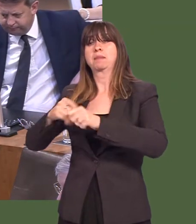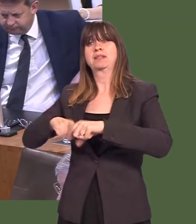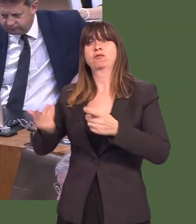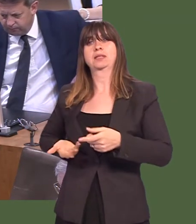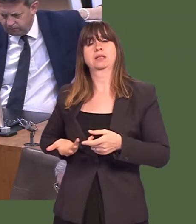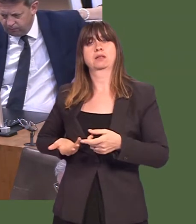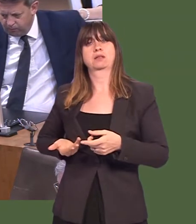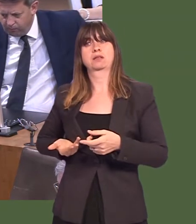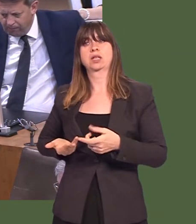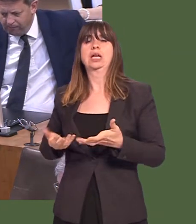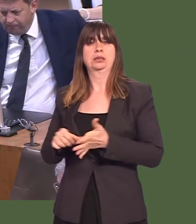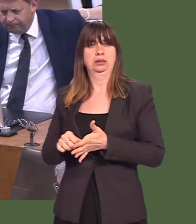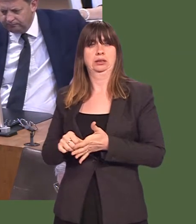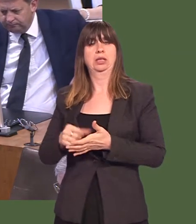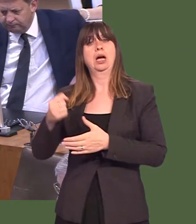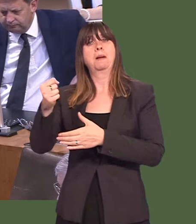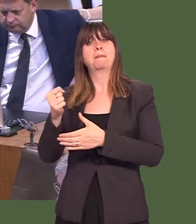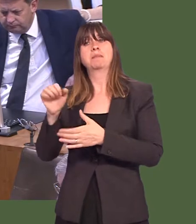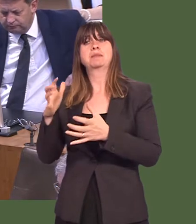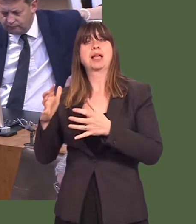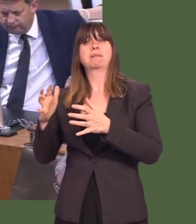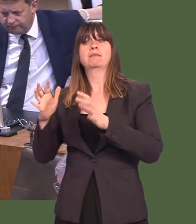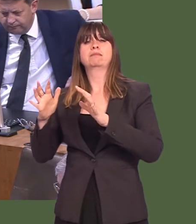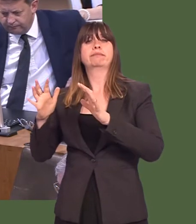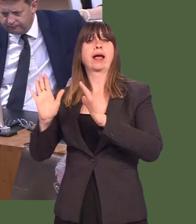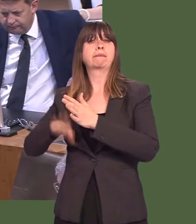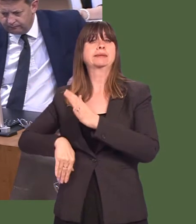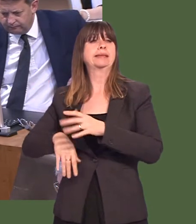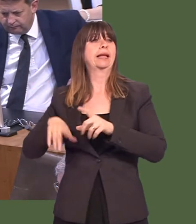That said, of course, quite often pubs are not sold and they become derelict because